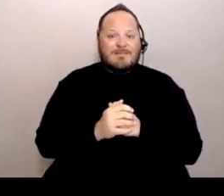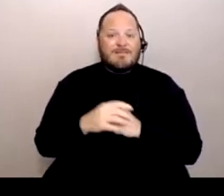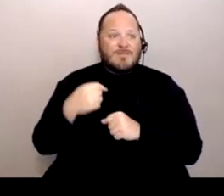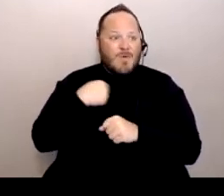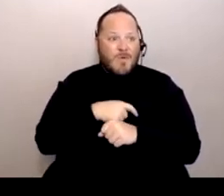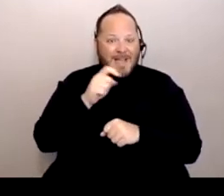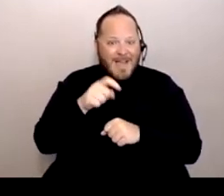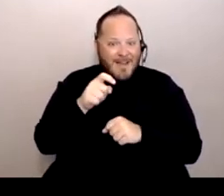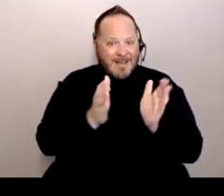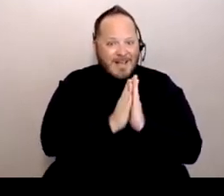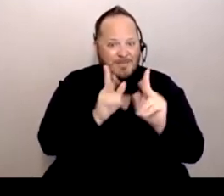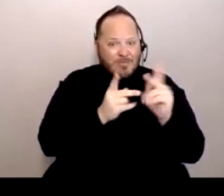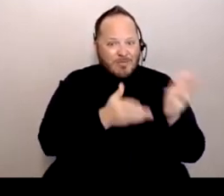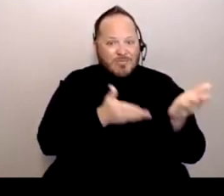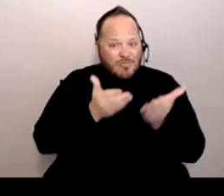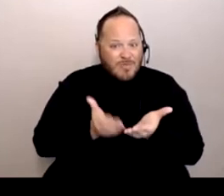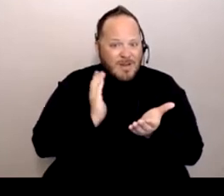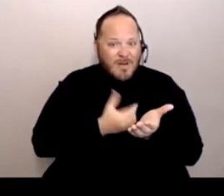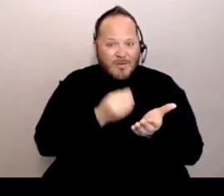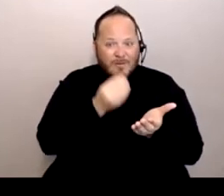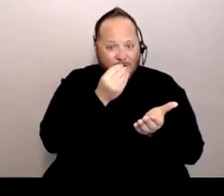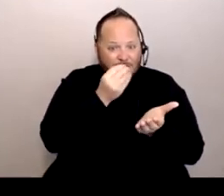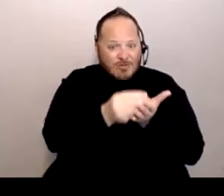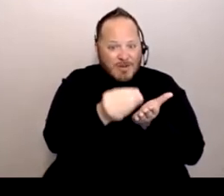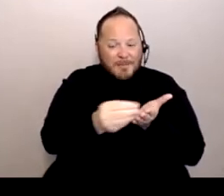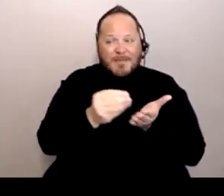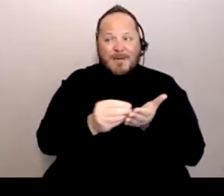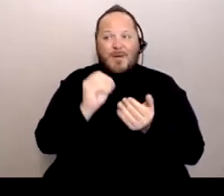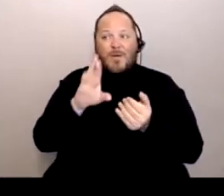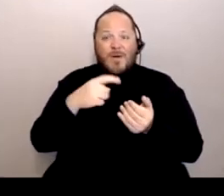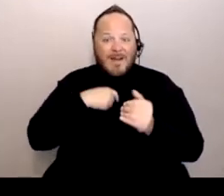or we need to go out to a clinic or having home health come.